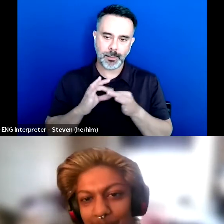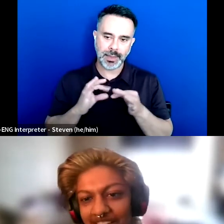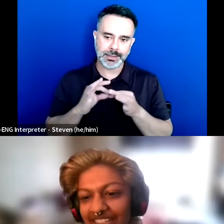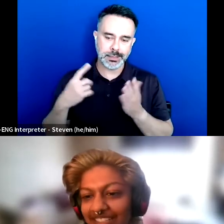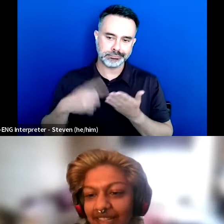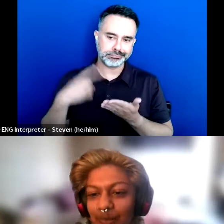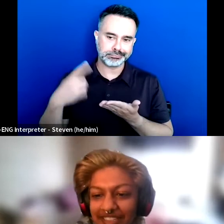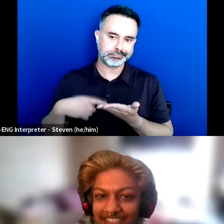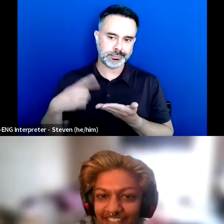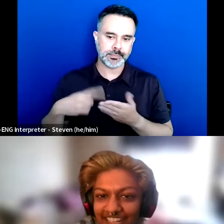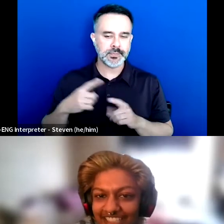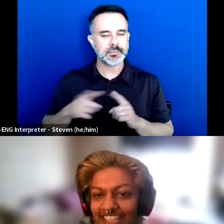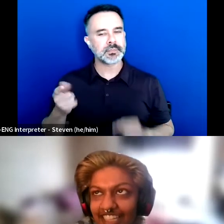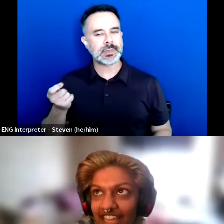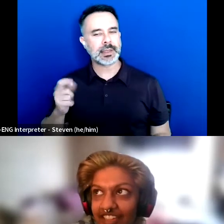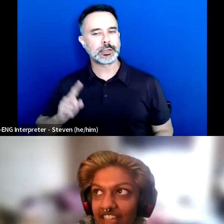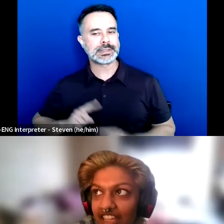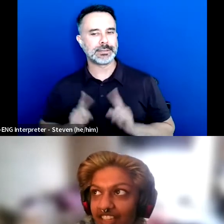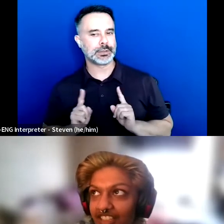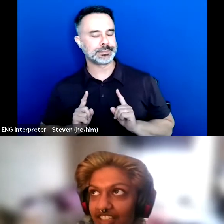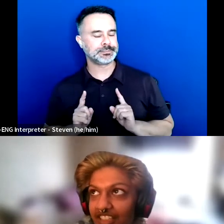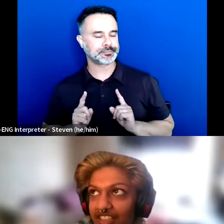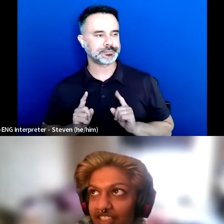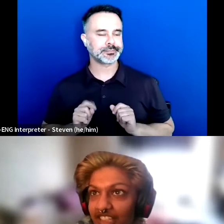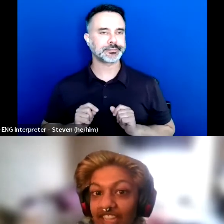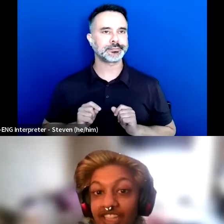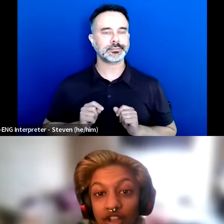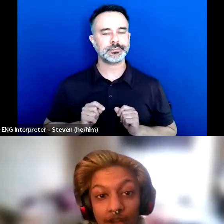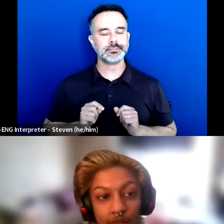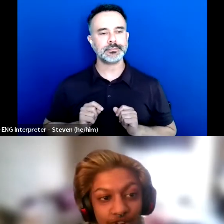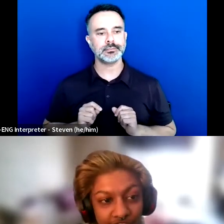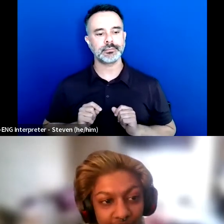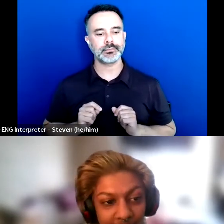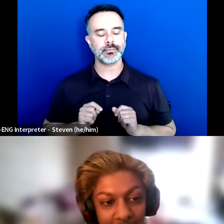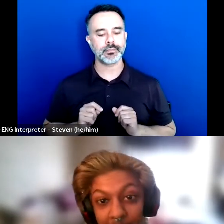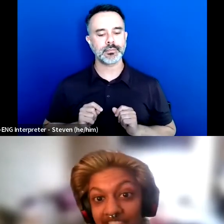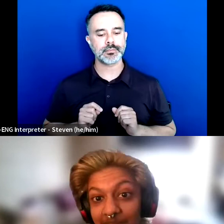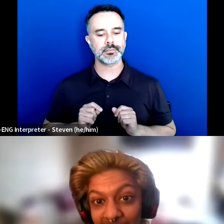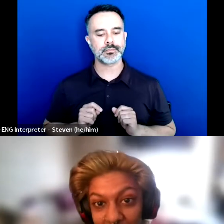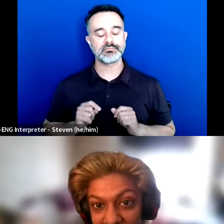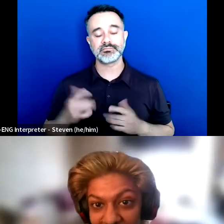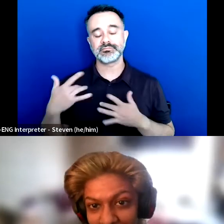But it's a little bit different in that I get a lot more from people within my community